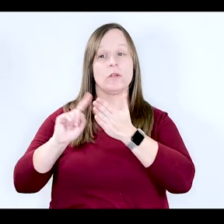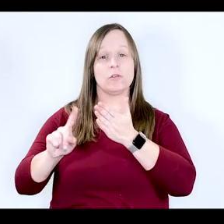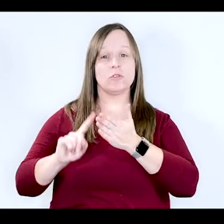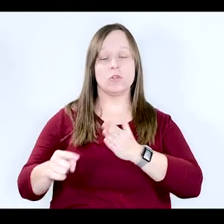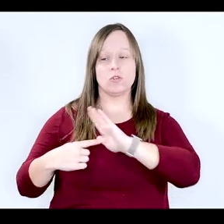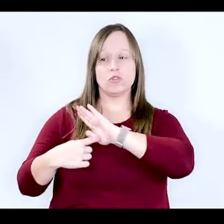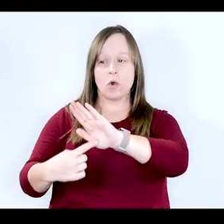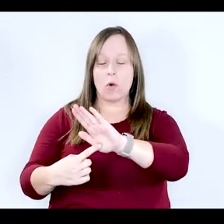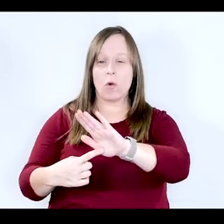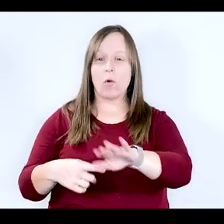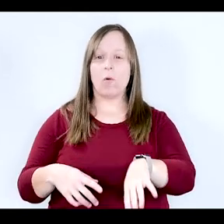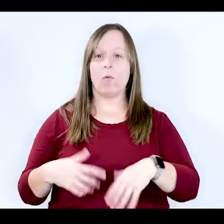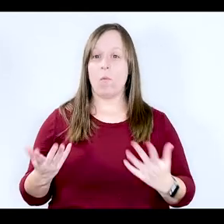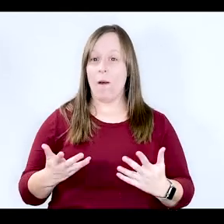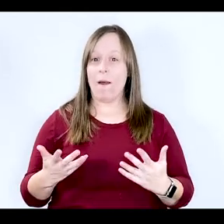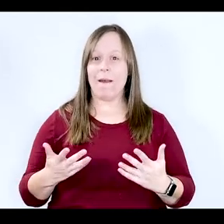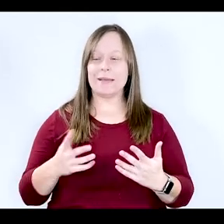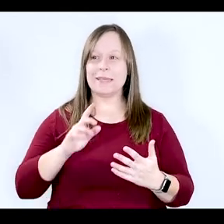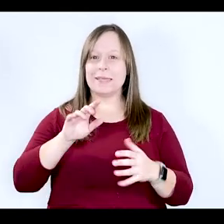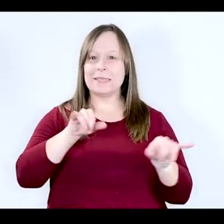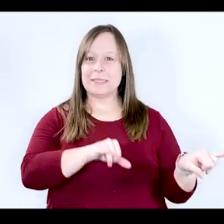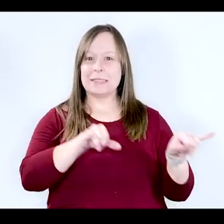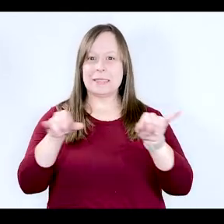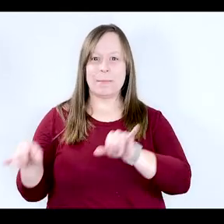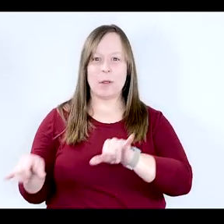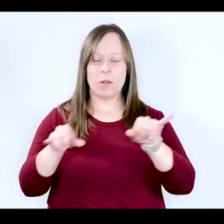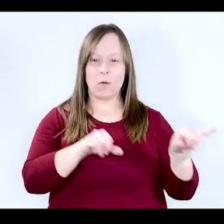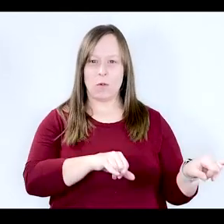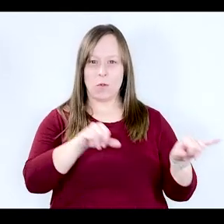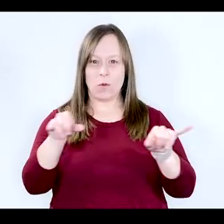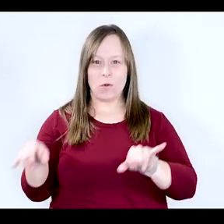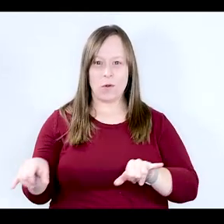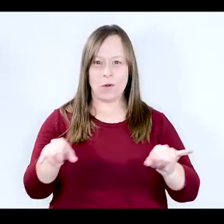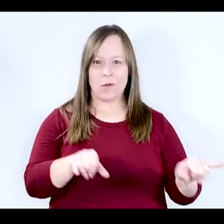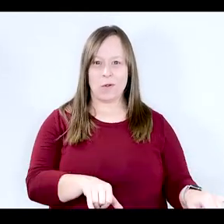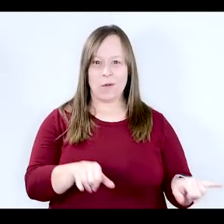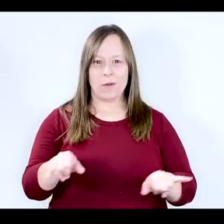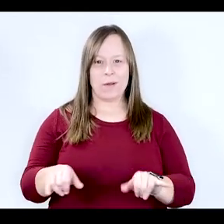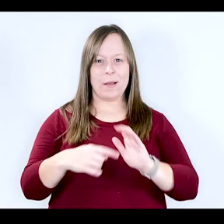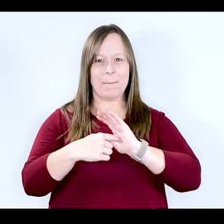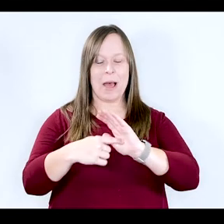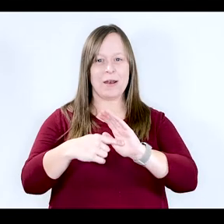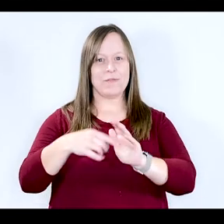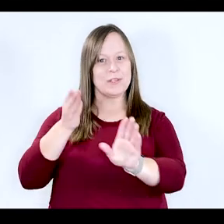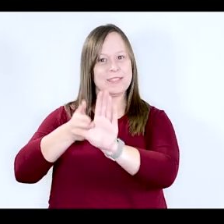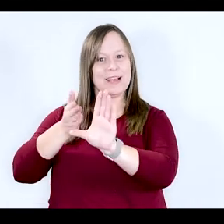showing that there's some similar alterations in models of psychiatric